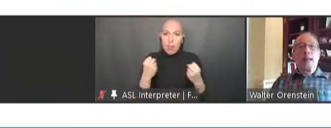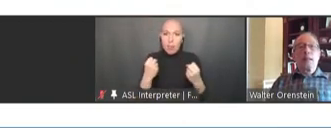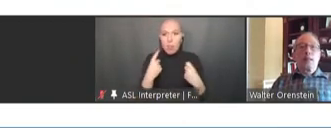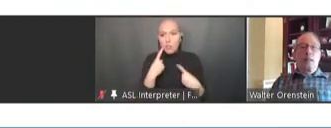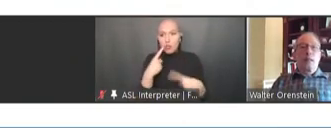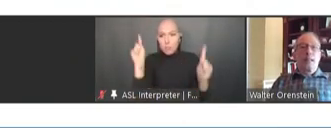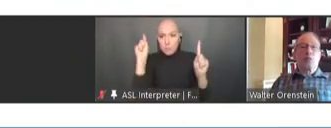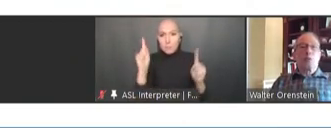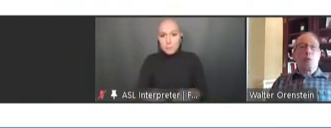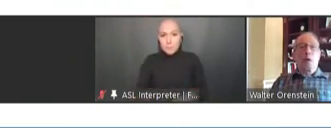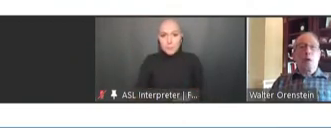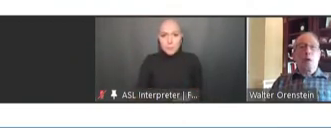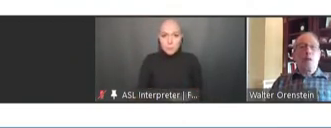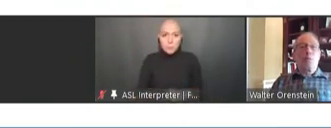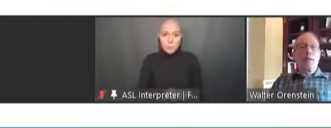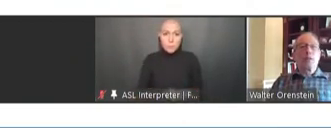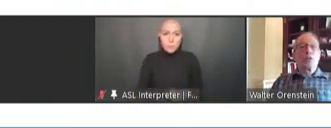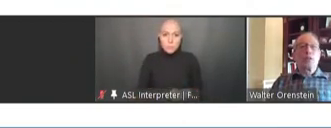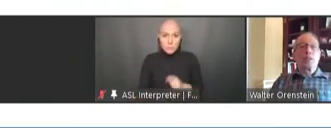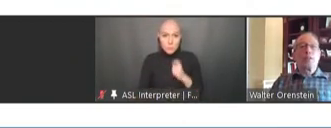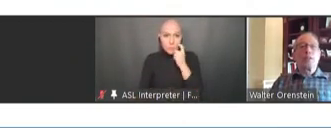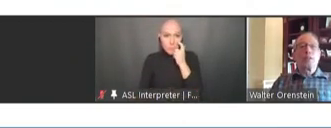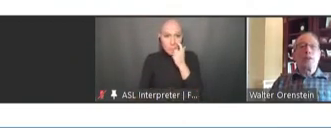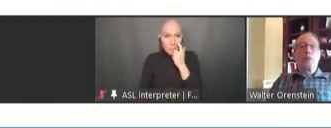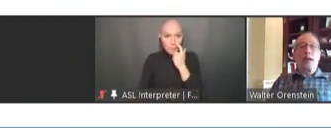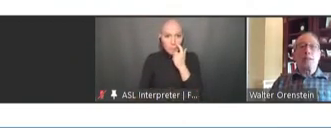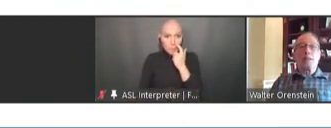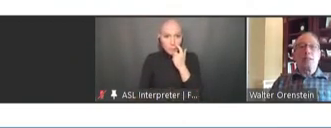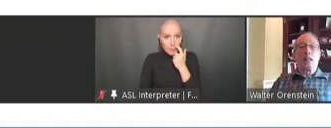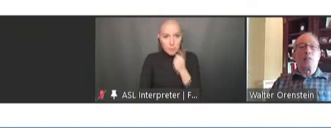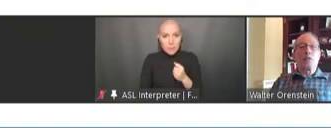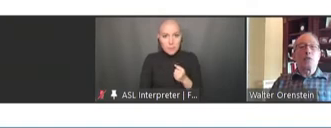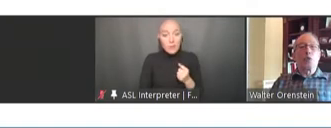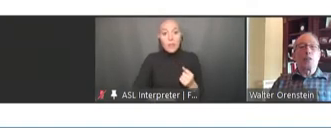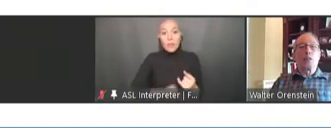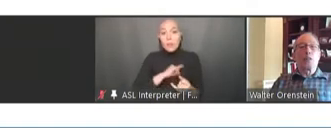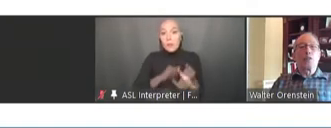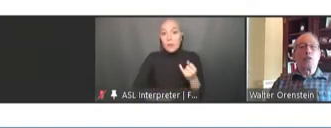And the last report I wanted to mention is the Vaccine Confidence Working Group.